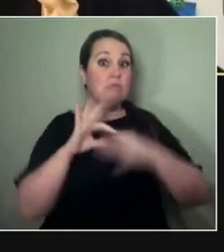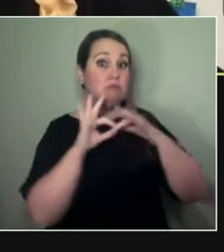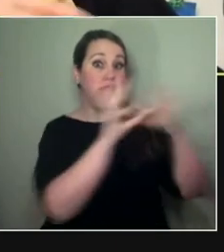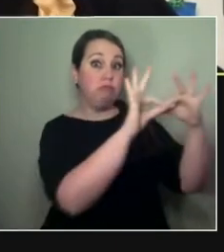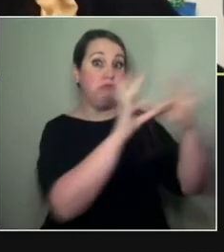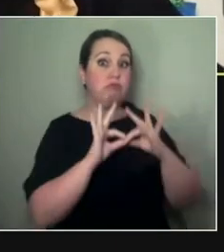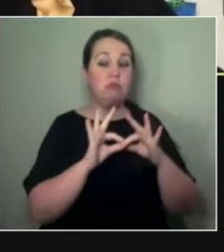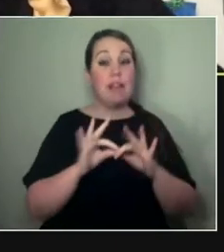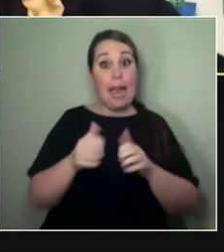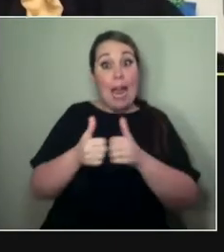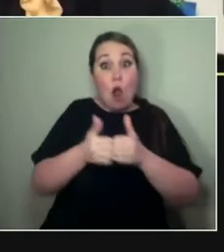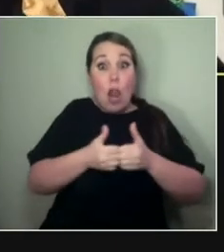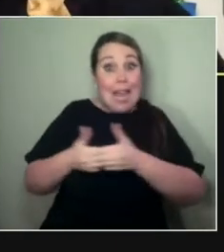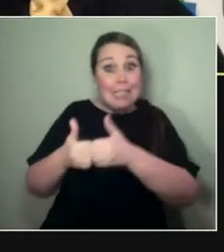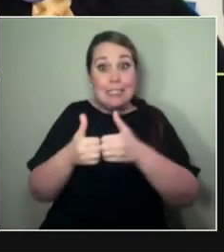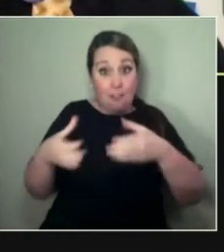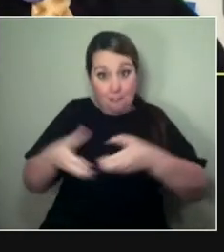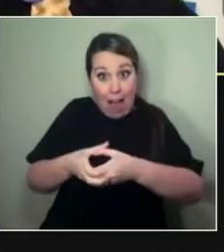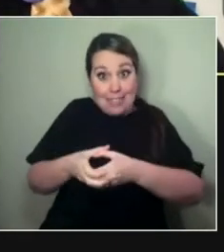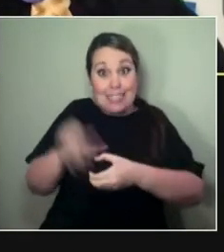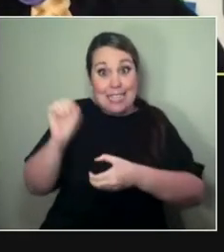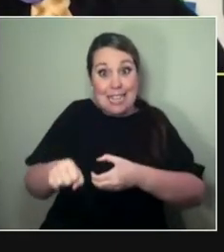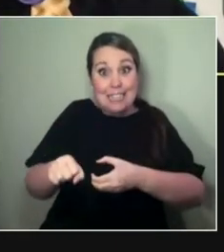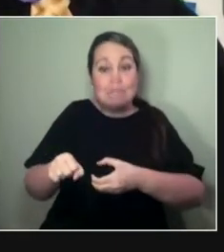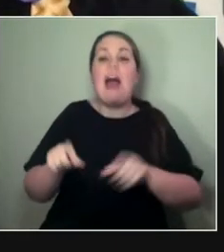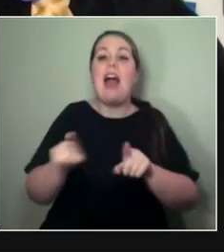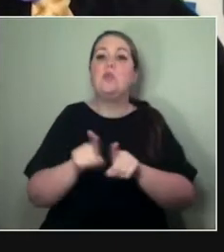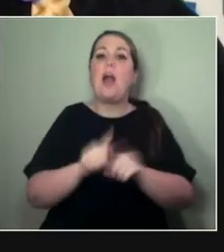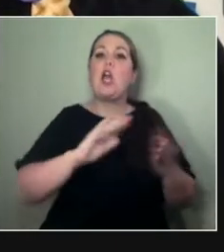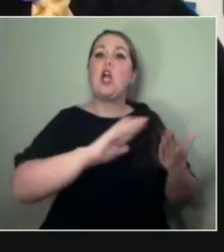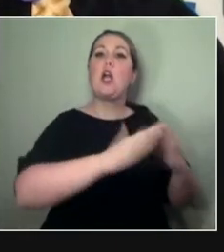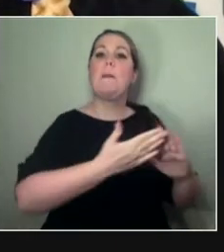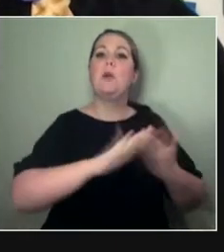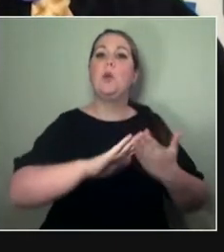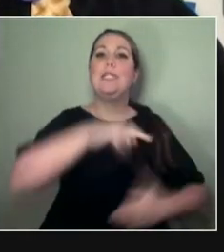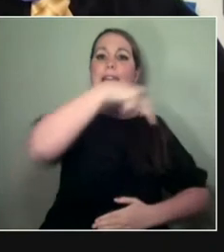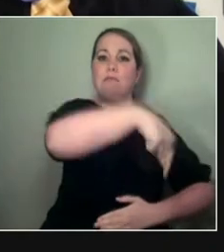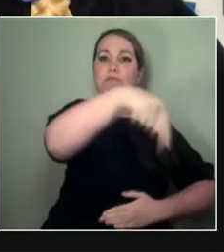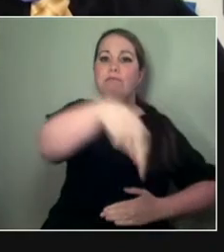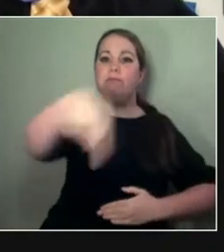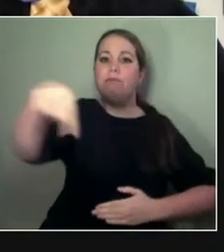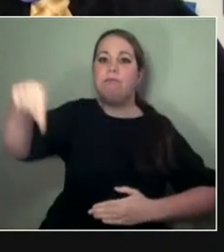but the communities that are abroad as well. Yeah, I think that's true. I think...